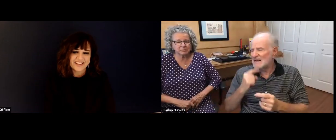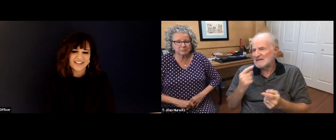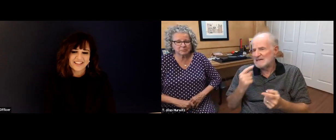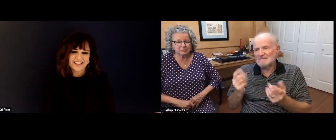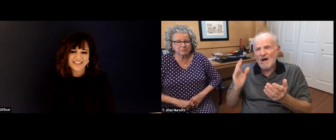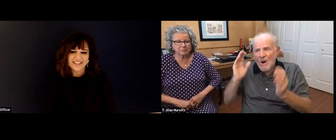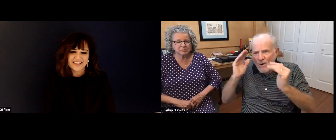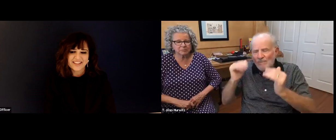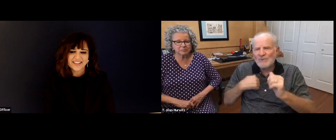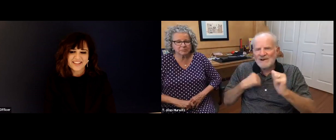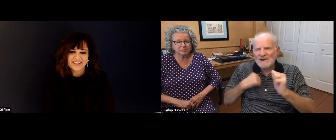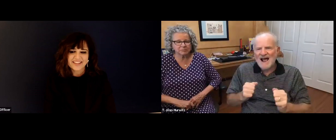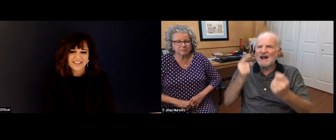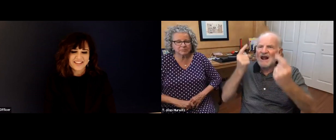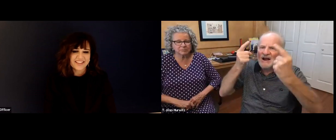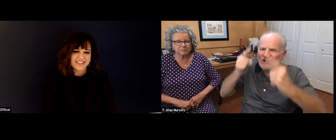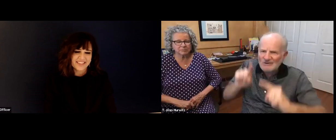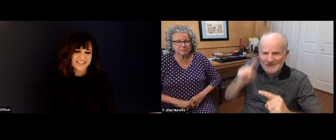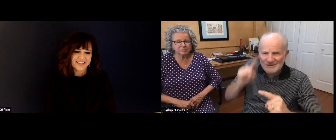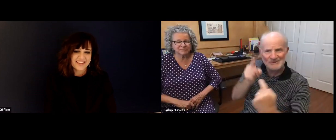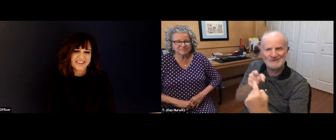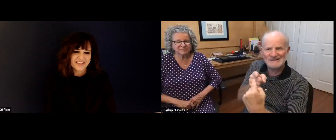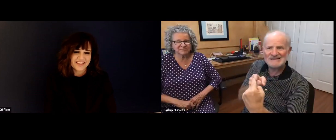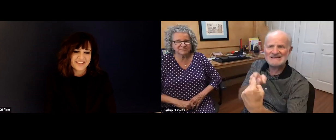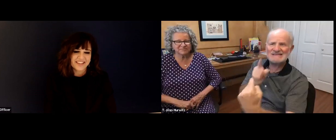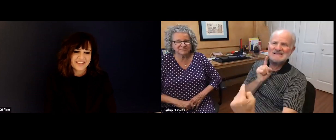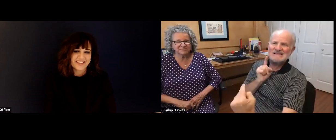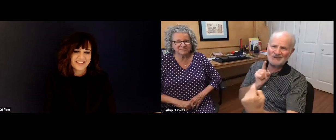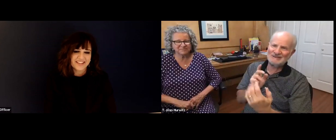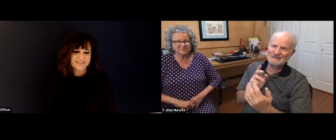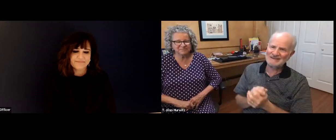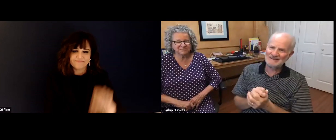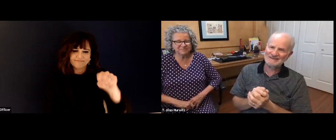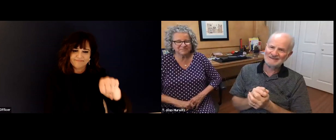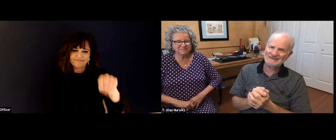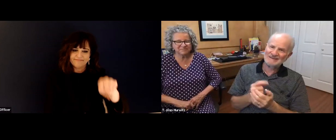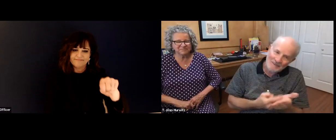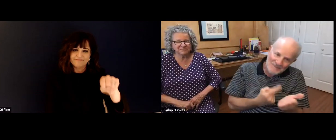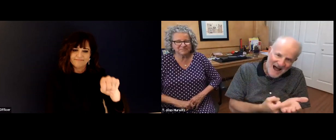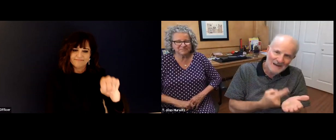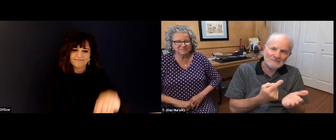know, some people would come up to say, I don't agree with this, that or the other thing, and that's okay. And we can talk it